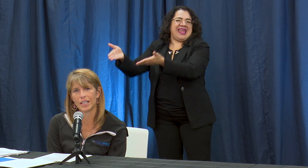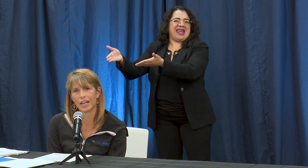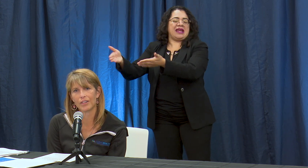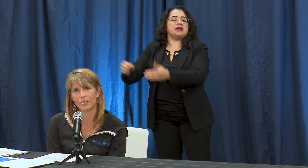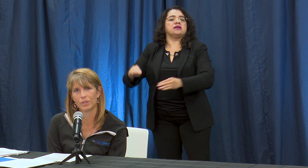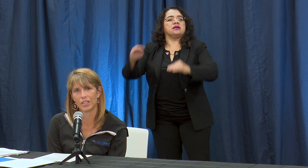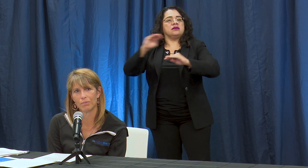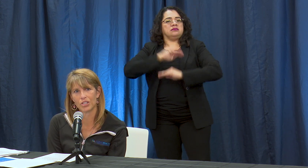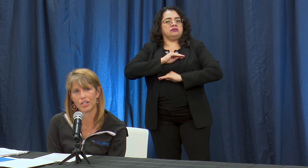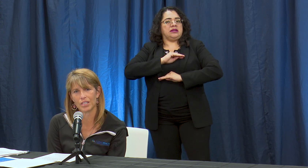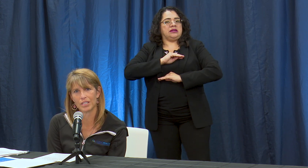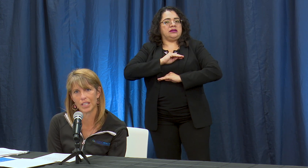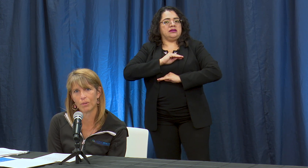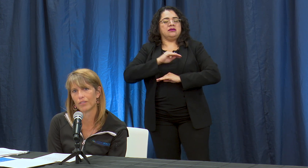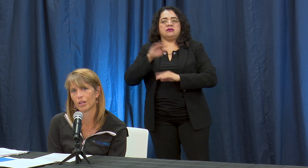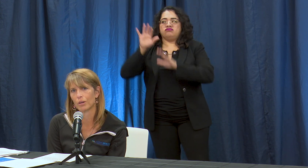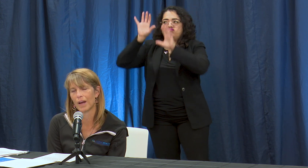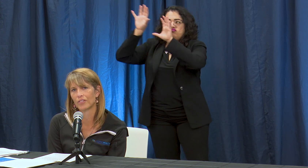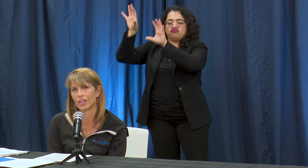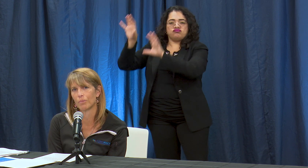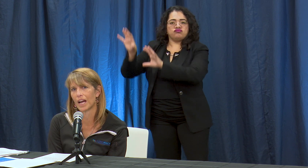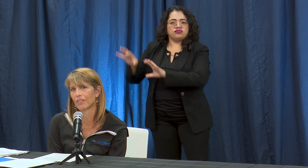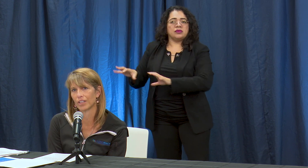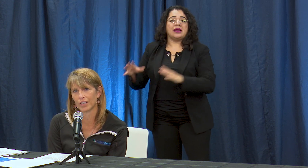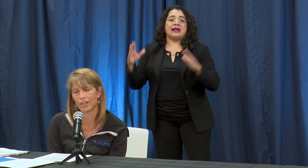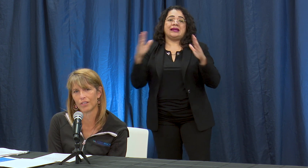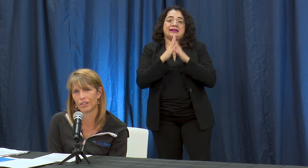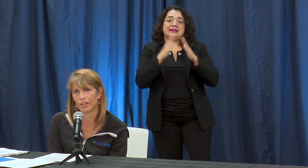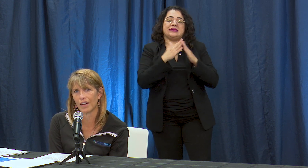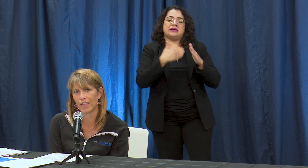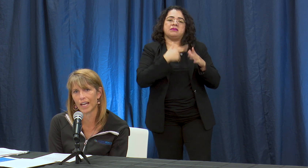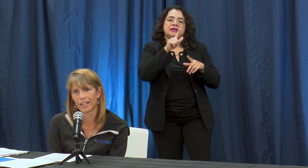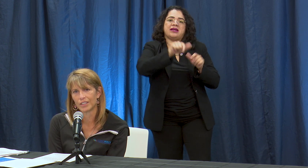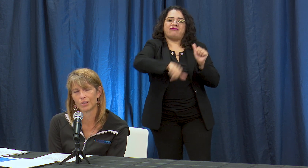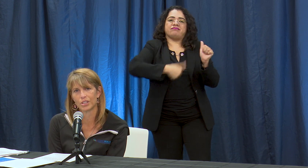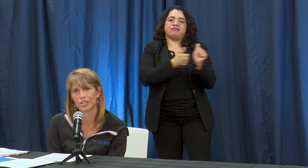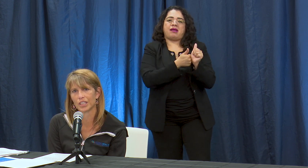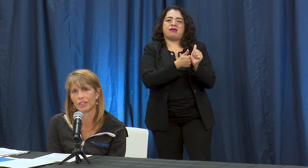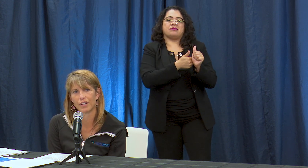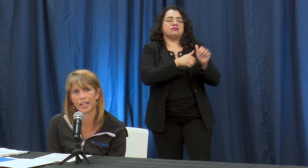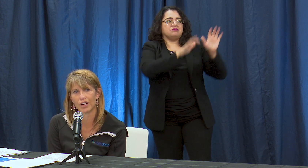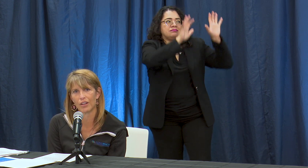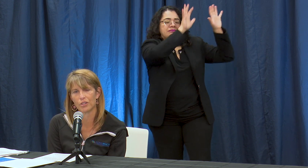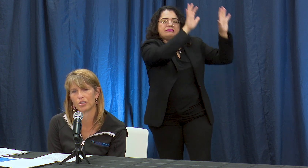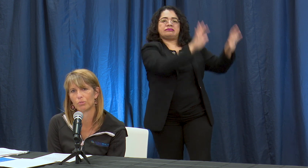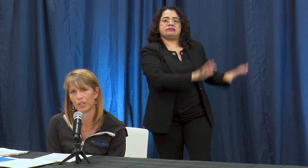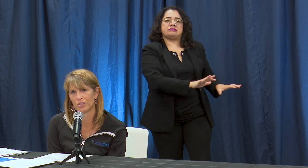others we need to make sure as a city we have the capacity to back fill in case they don't have that so we're just clarifying that all those are in place